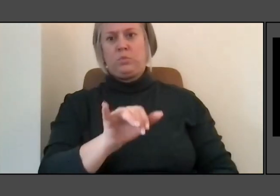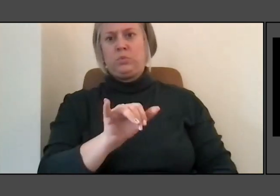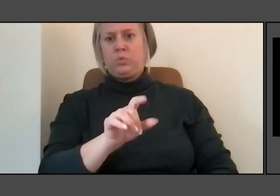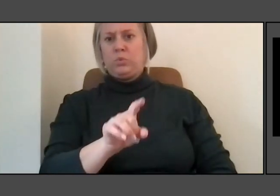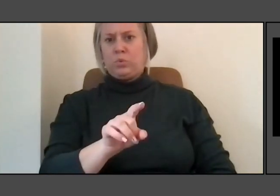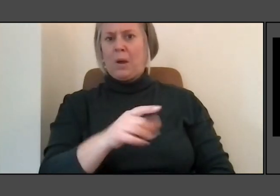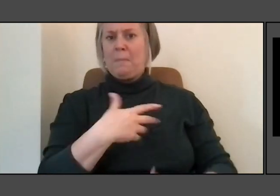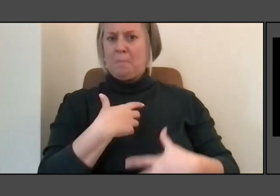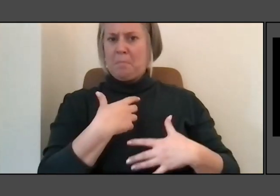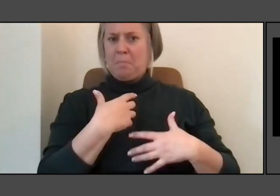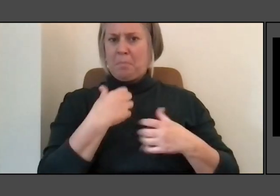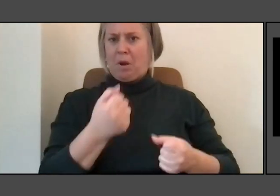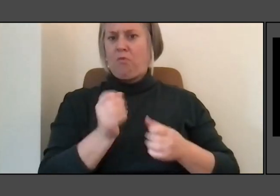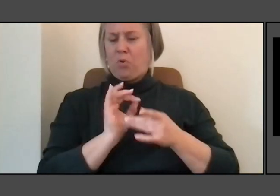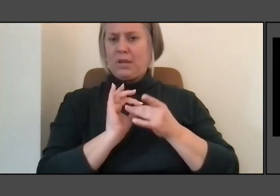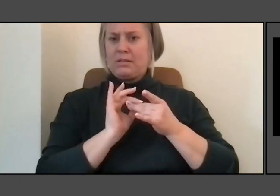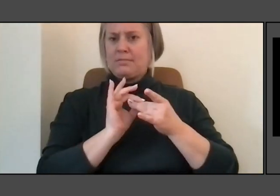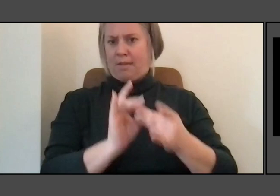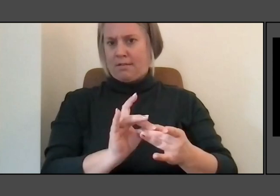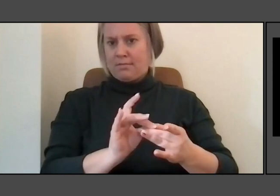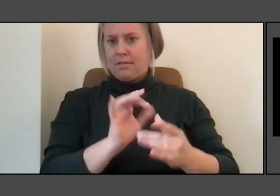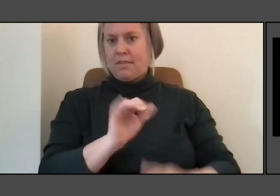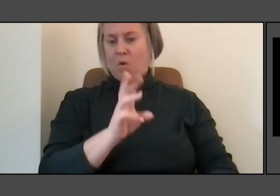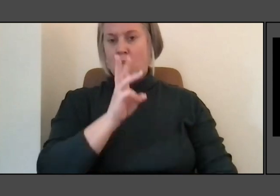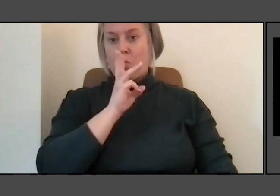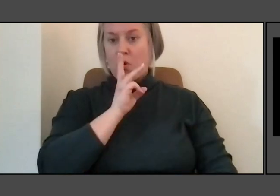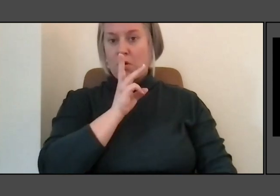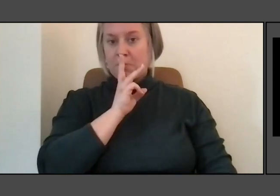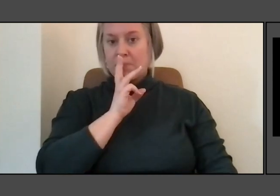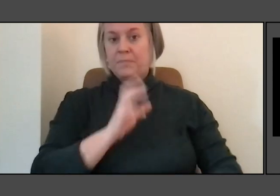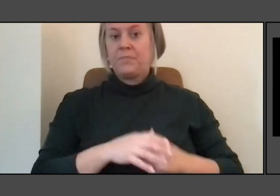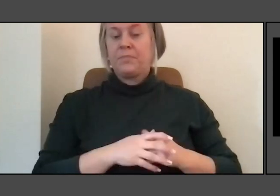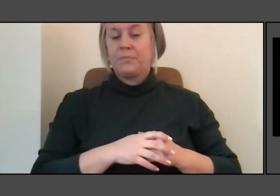And so and again, the names, but again, intertwining